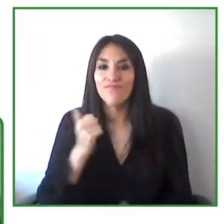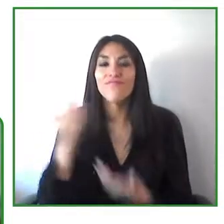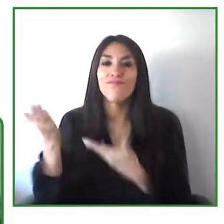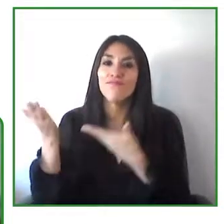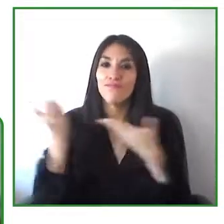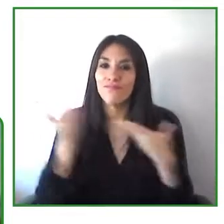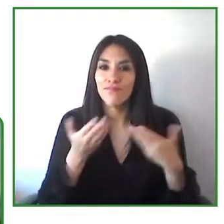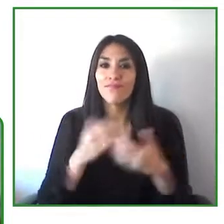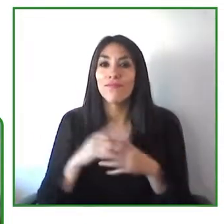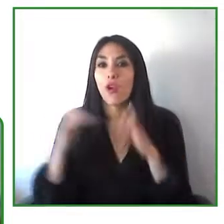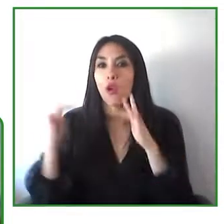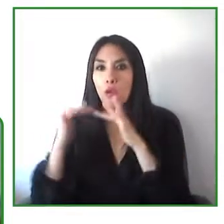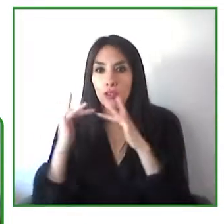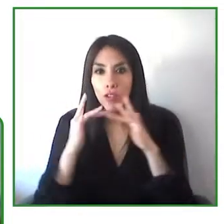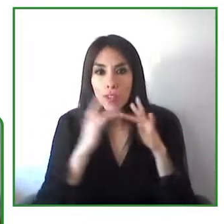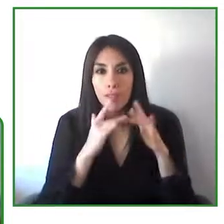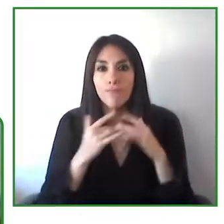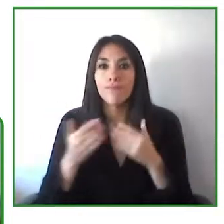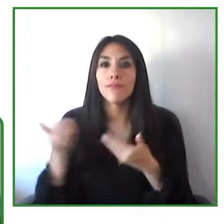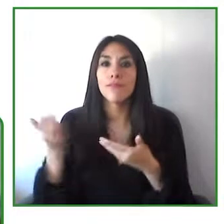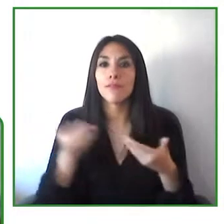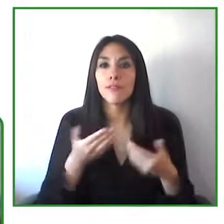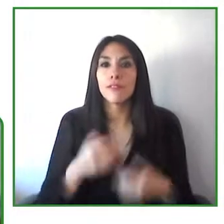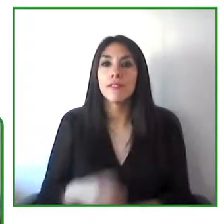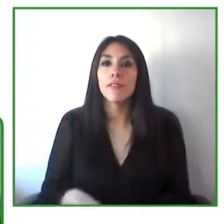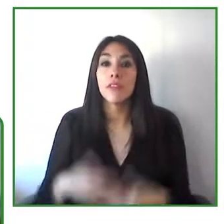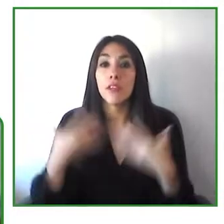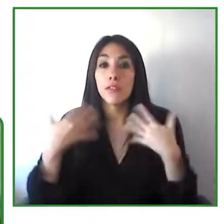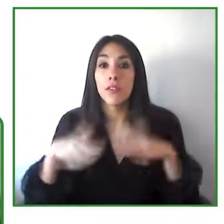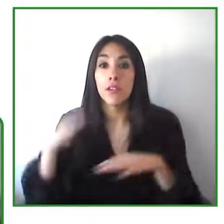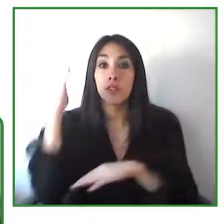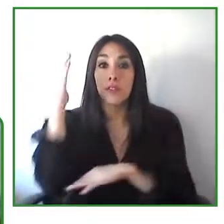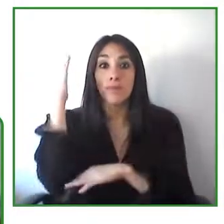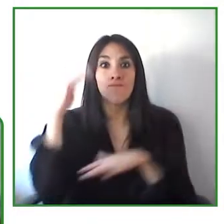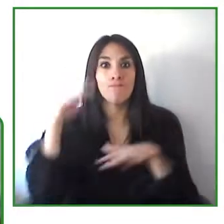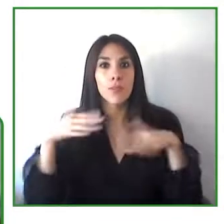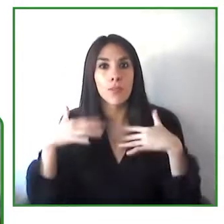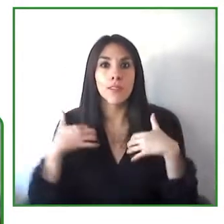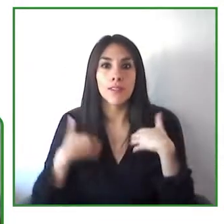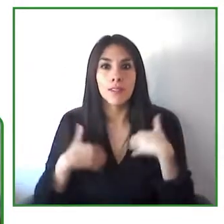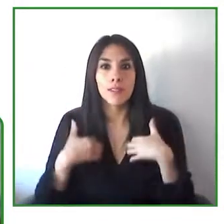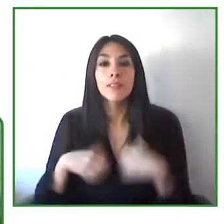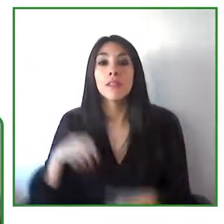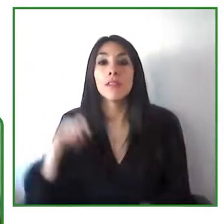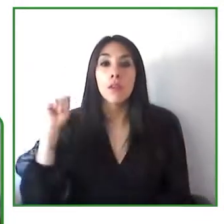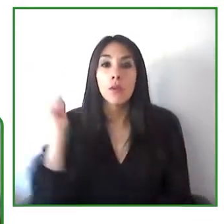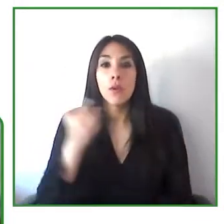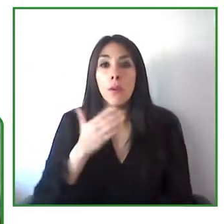Hello everyone, my name is Carolina García and for those who cannot see me I